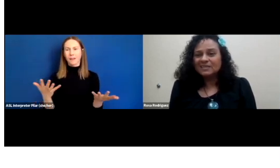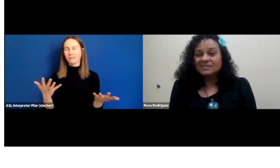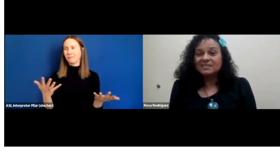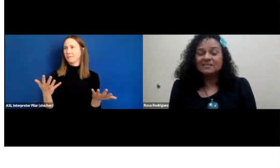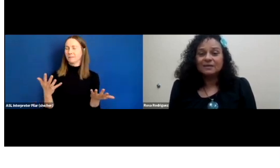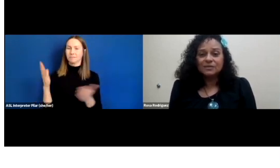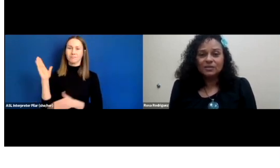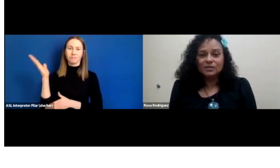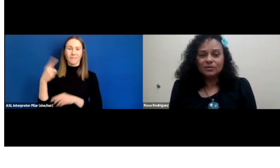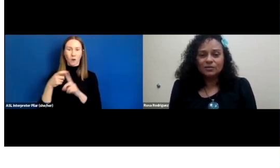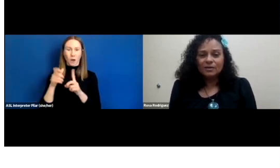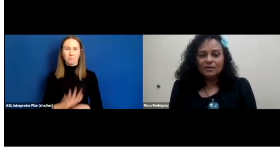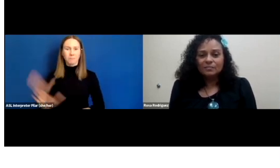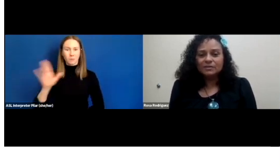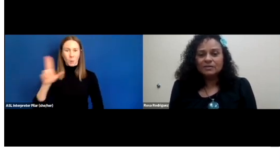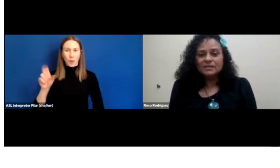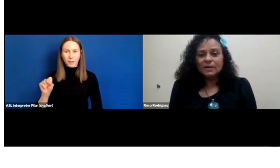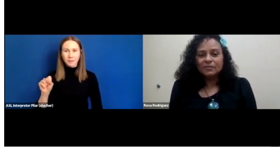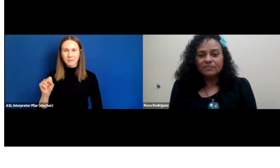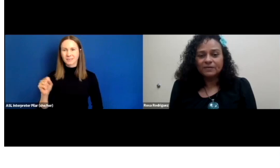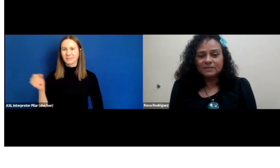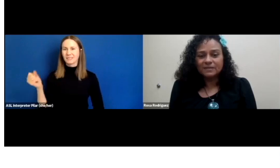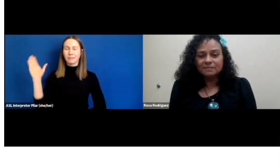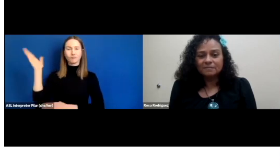at least six times a year because of the type of funding.